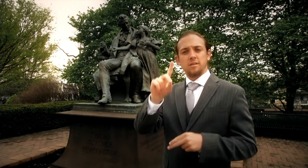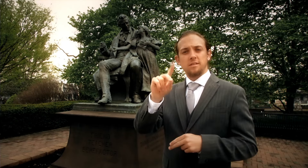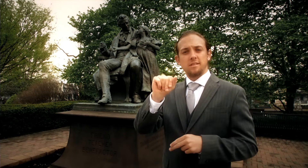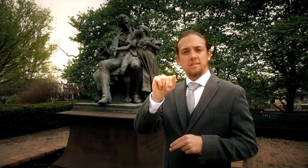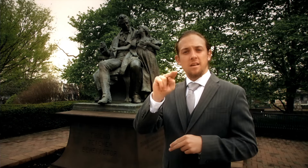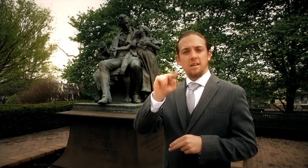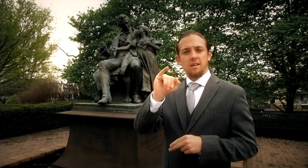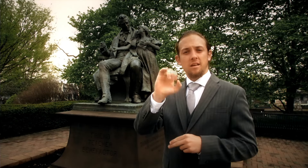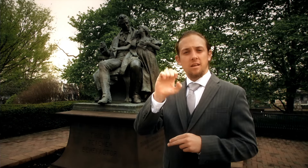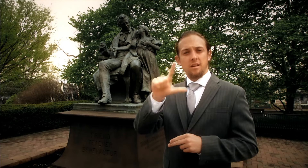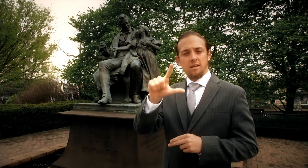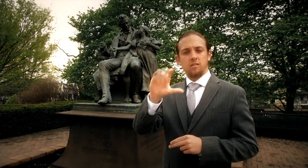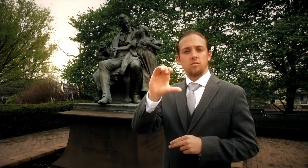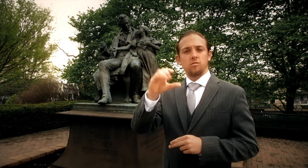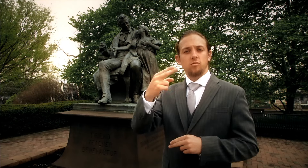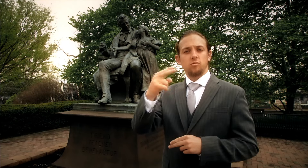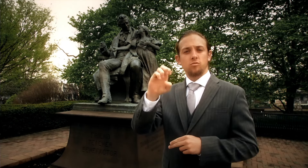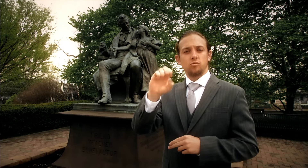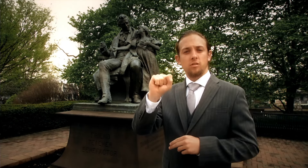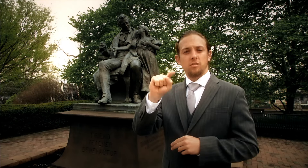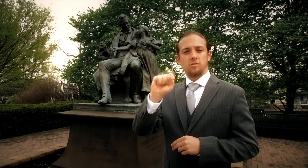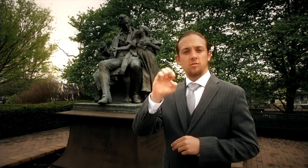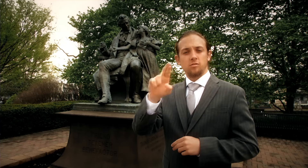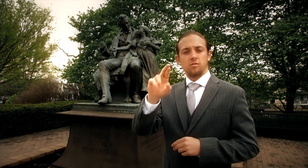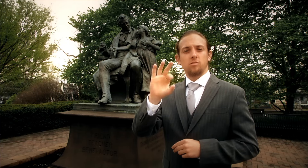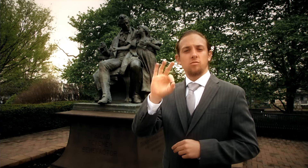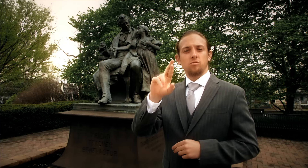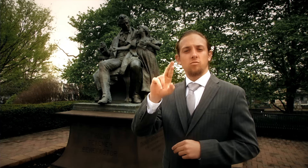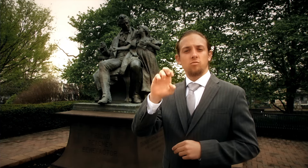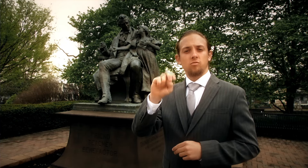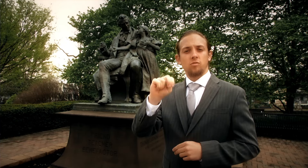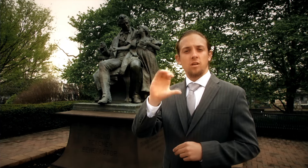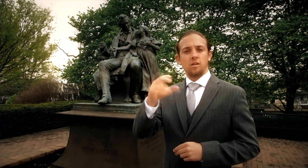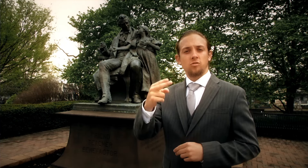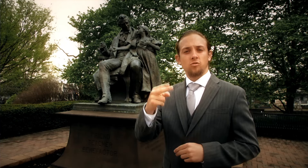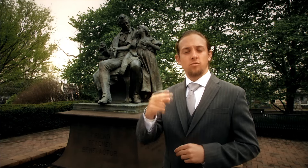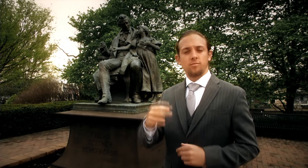Daniel Chester French.